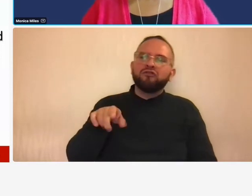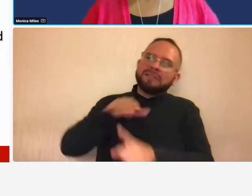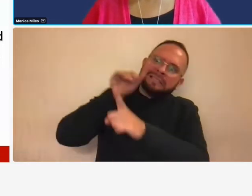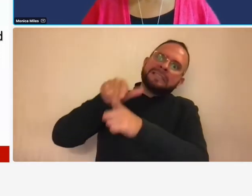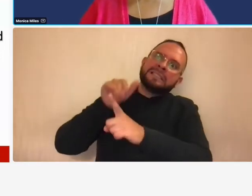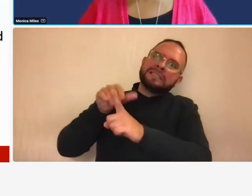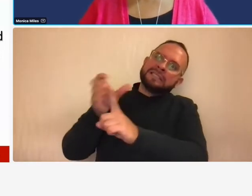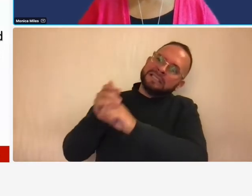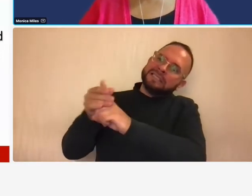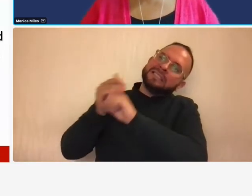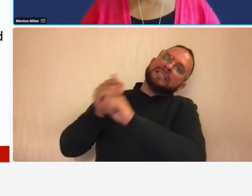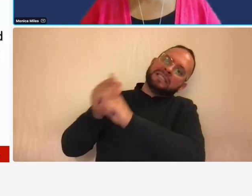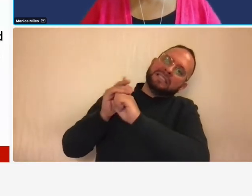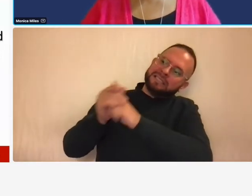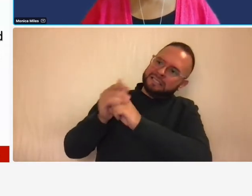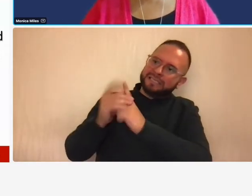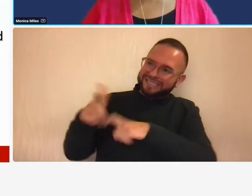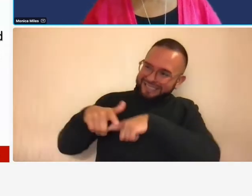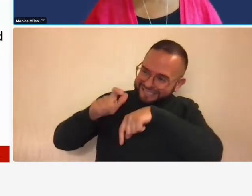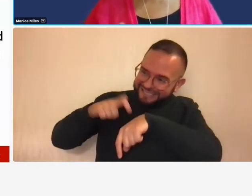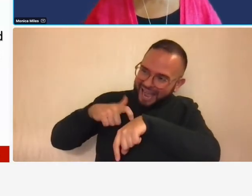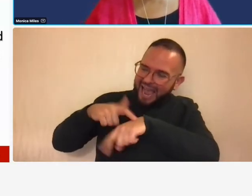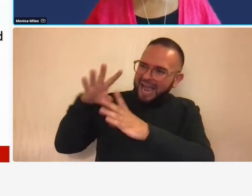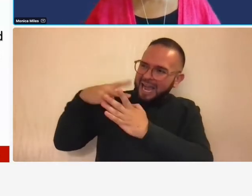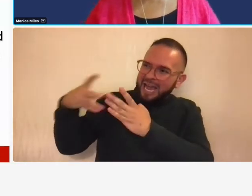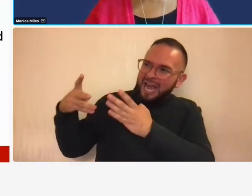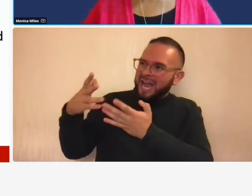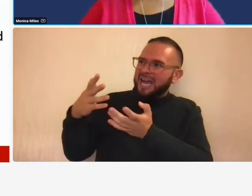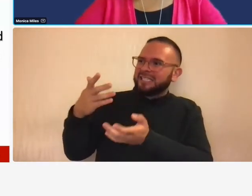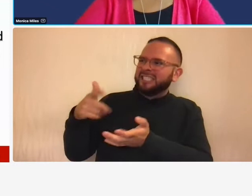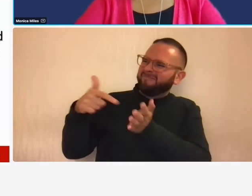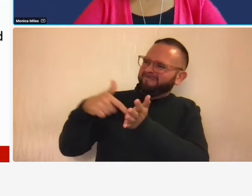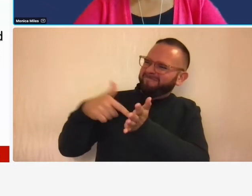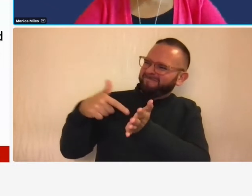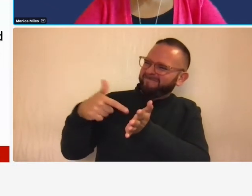prepare their timesheets and to get them submitted on time before payroll is produced so this is